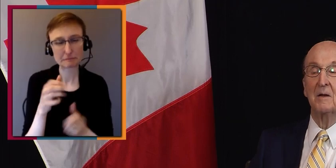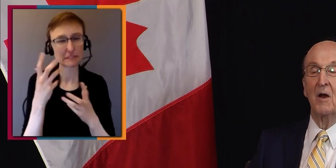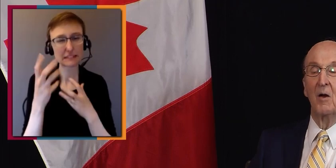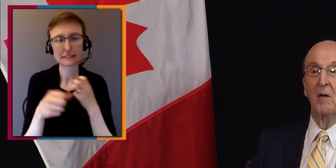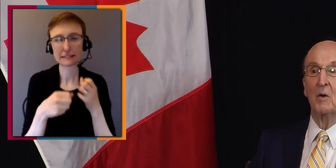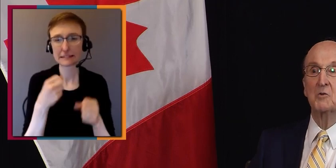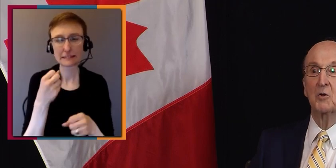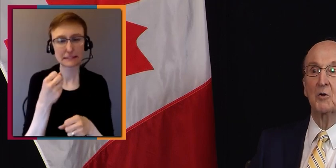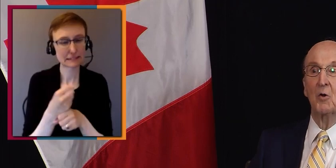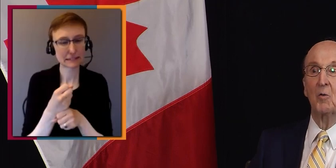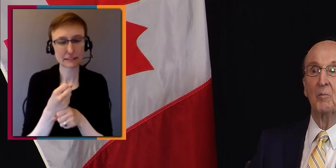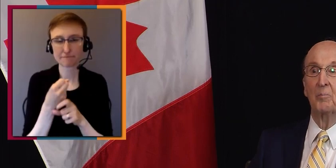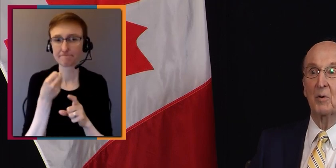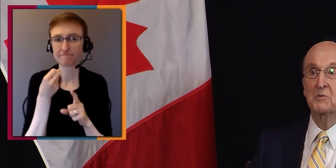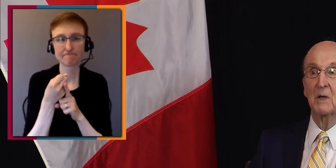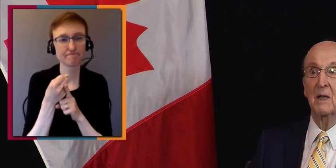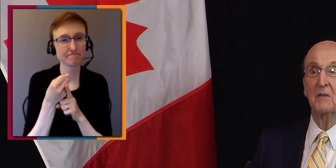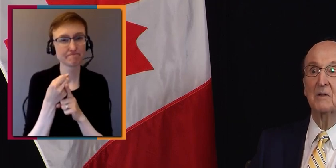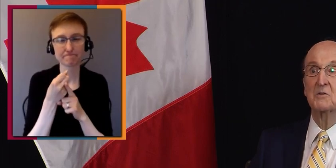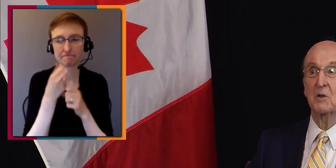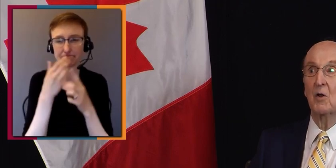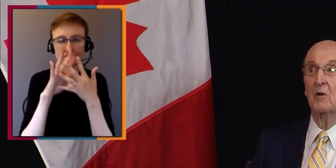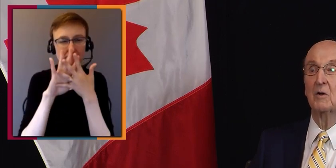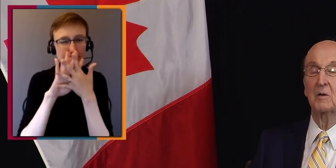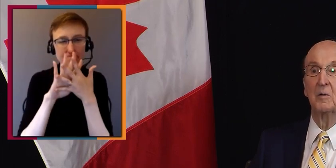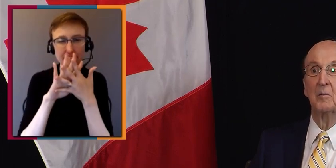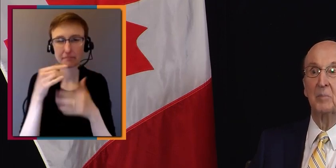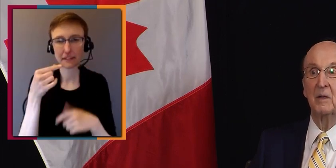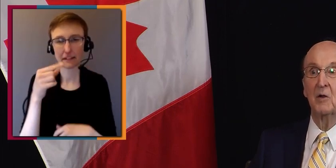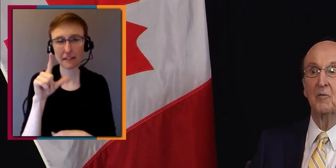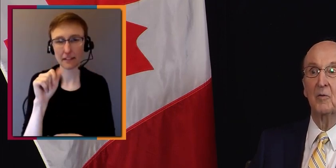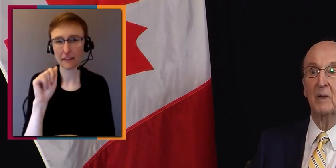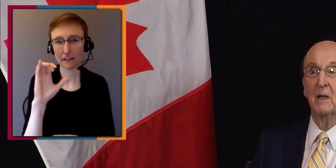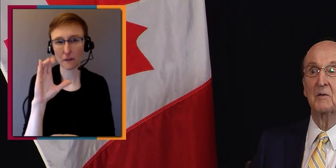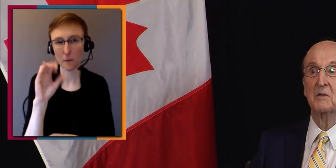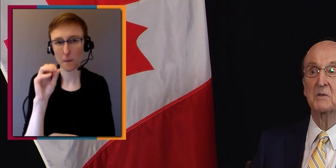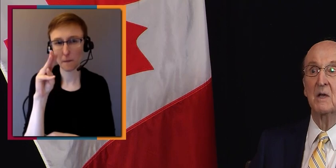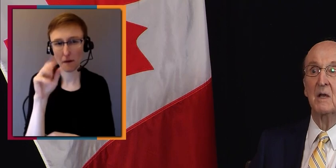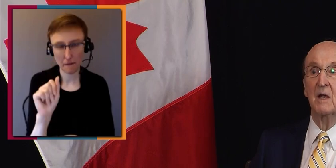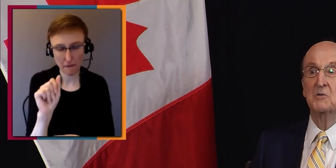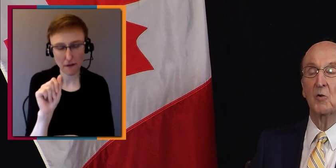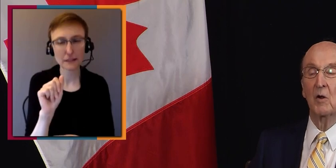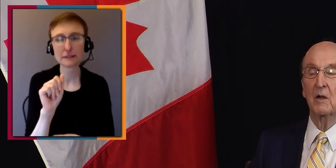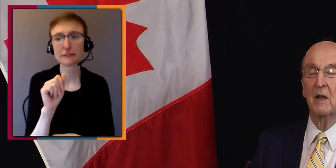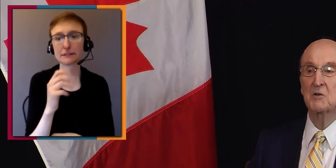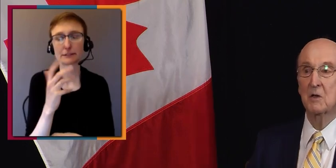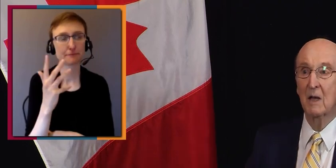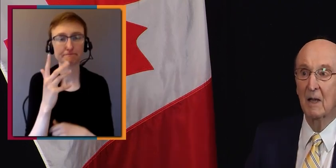Now, I want you to know personally, this is an honour to be here for me at this historic occasion.